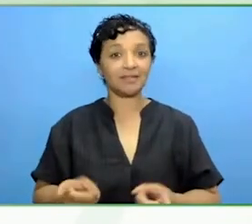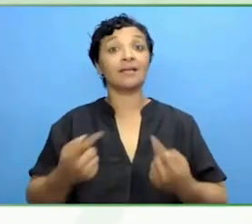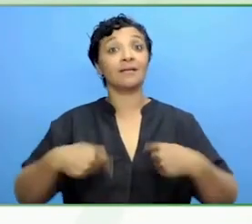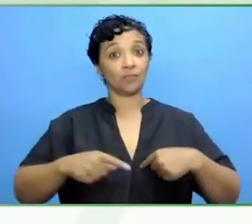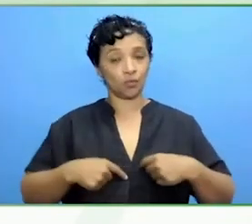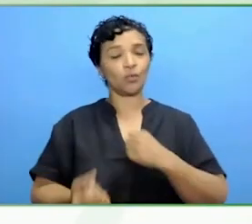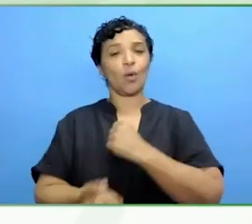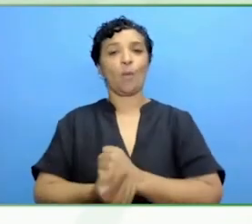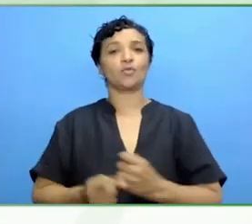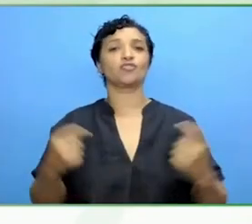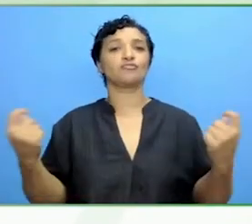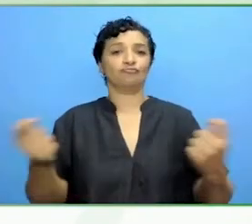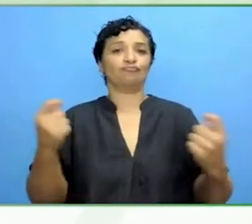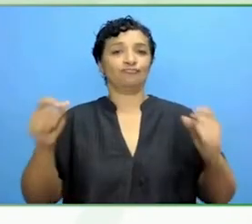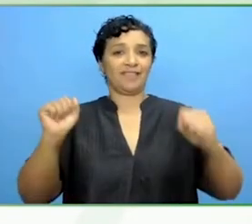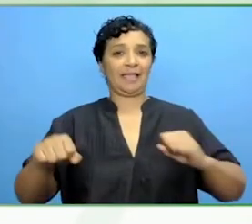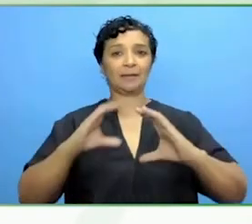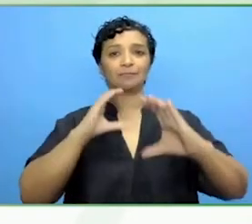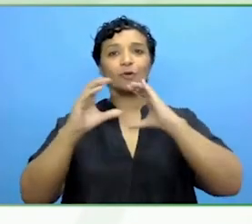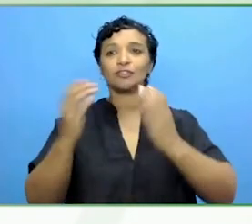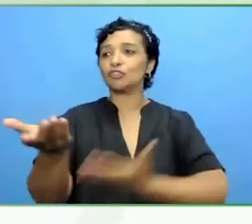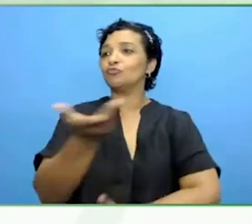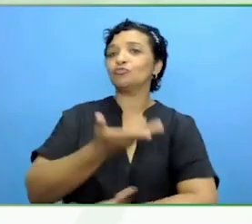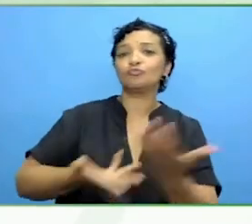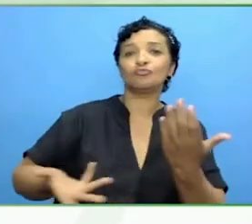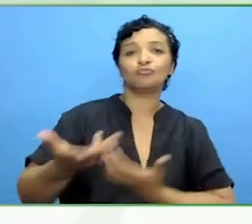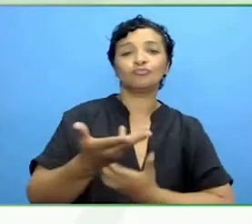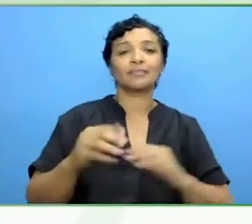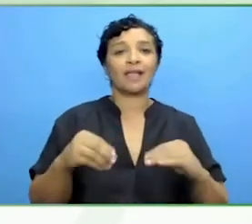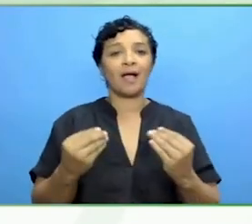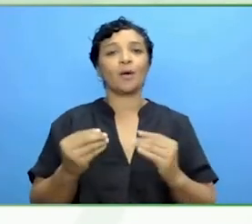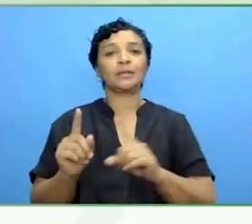conversation with the senior leaders at the company.